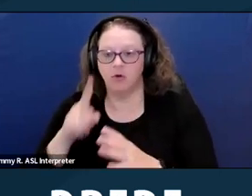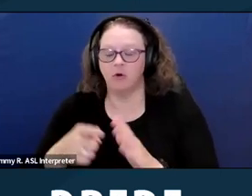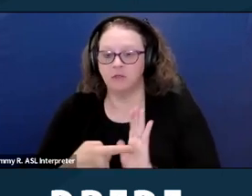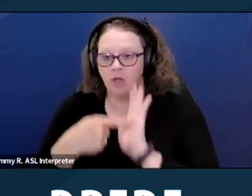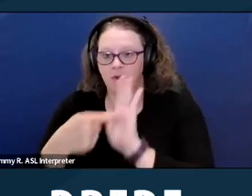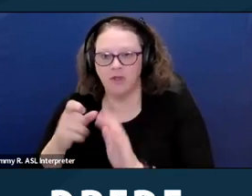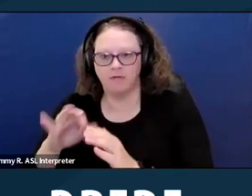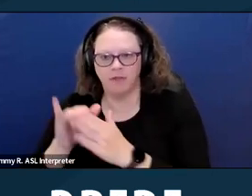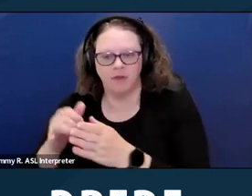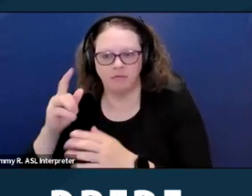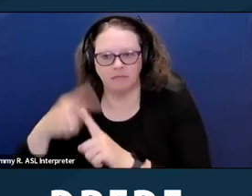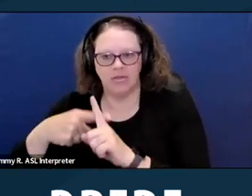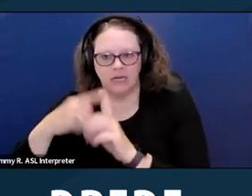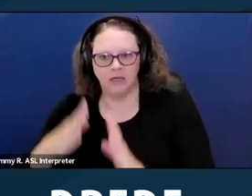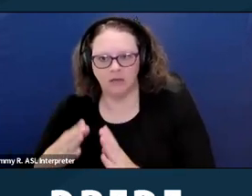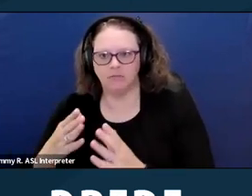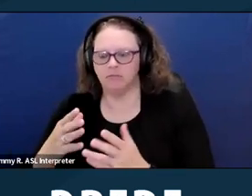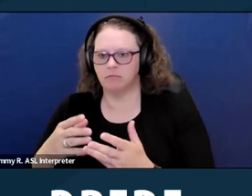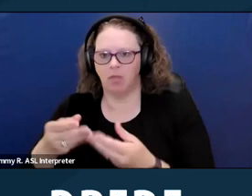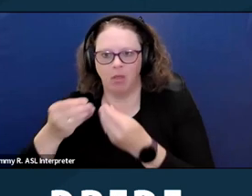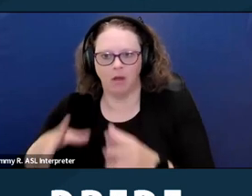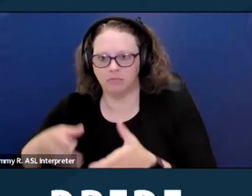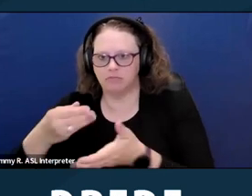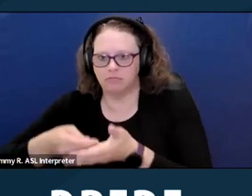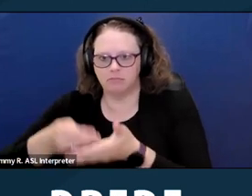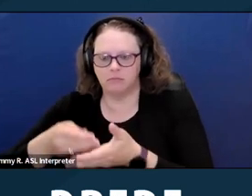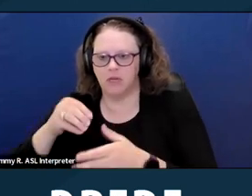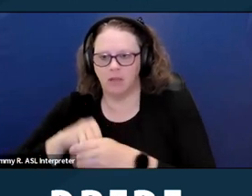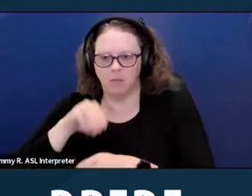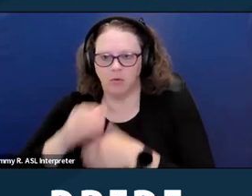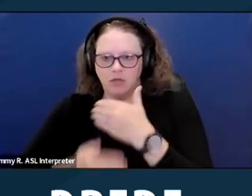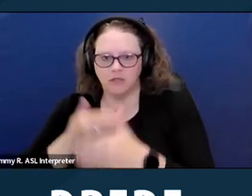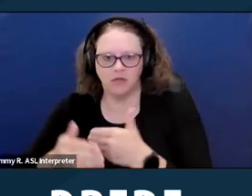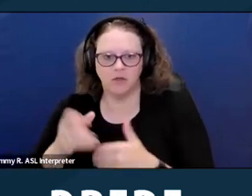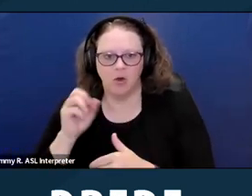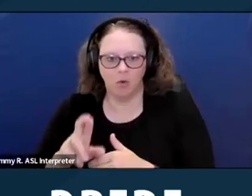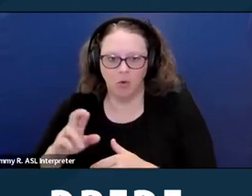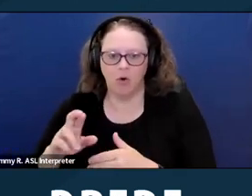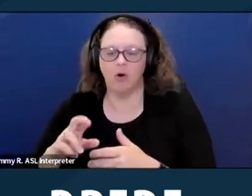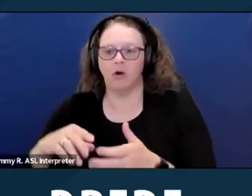that amount or damages equal to three times the monthly rent at the time of the violation.